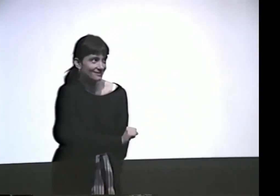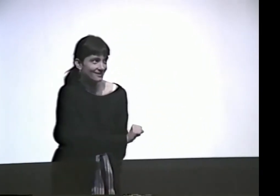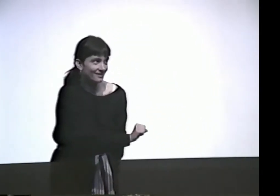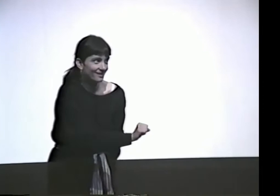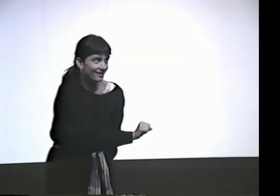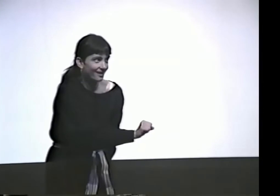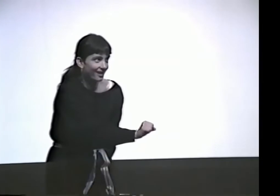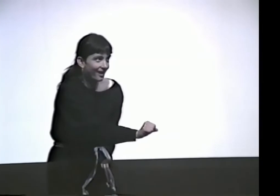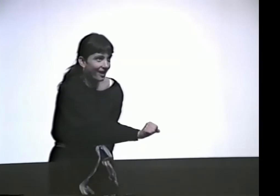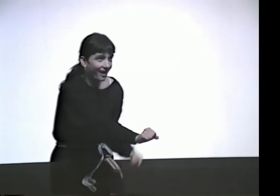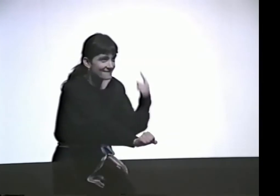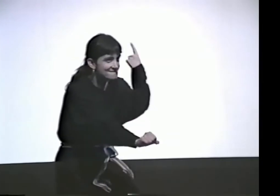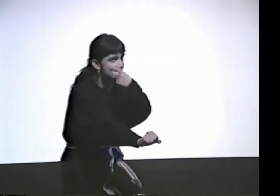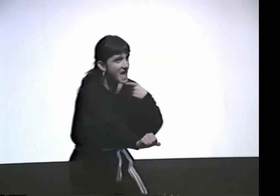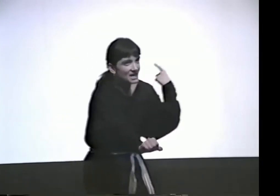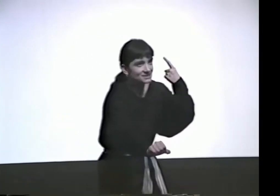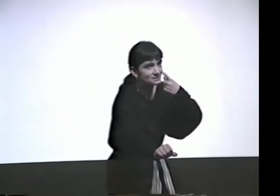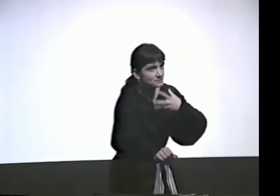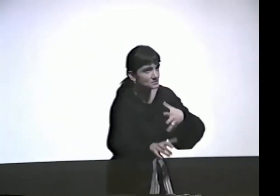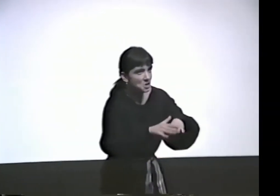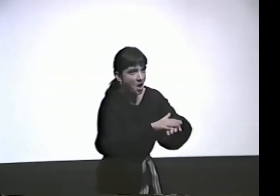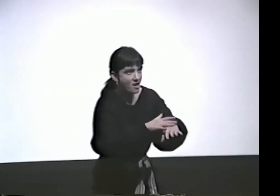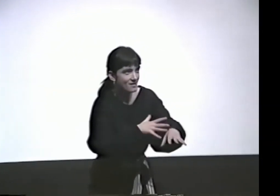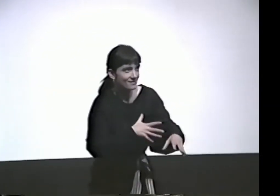I WANT TO EMPHASIZE THE MOMENT WHEN BOTHA'S BOYS COME OUT,